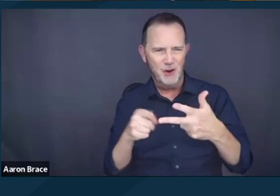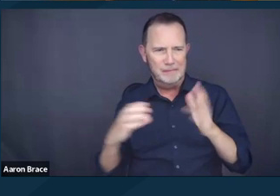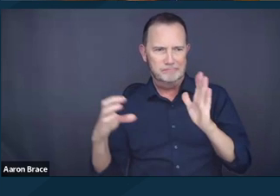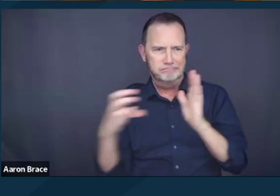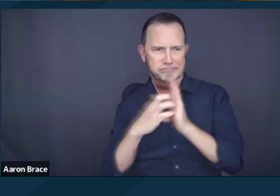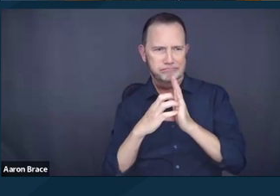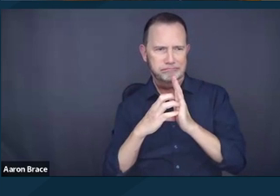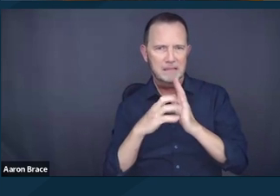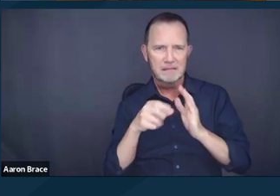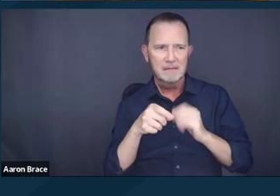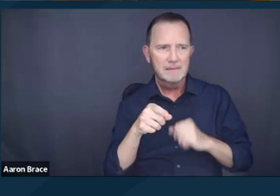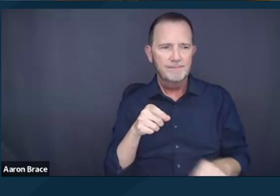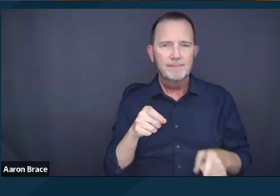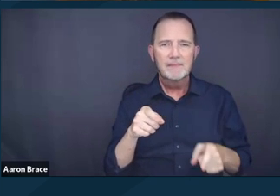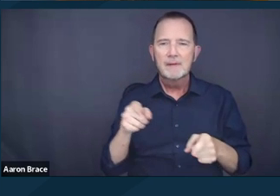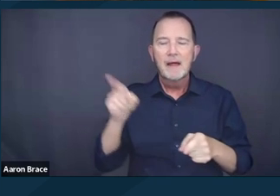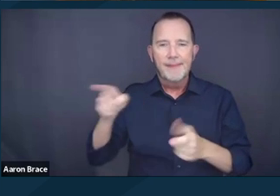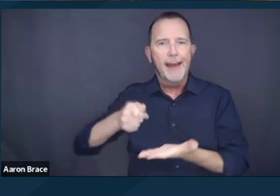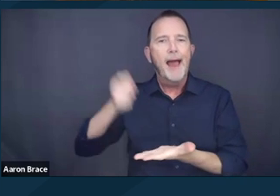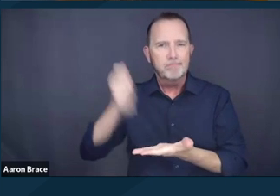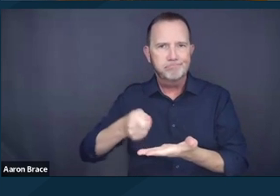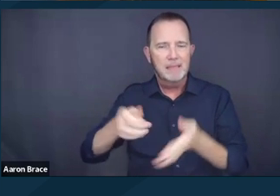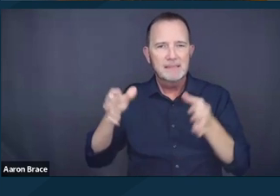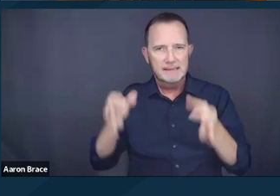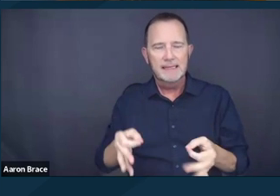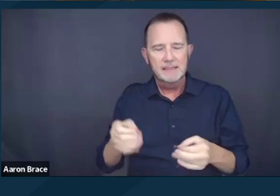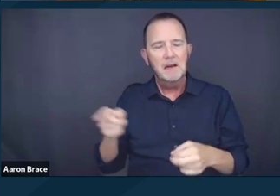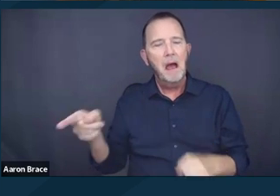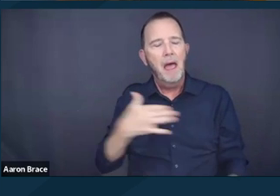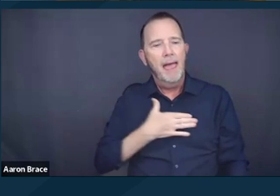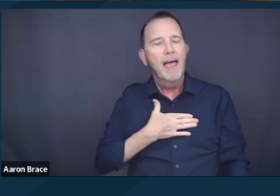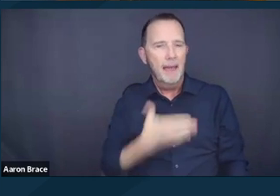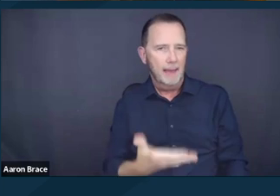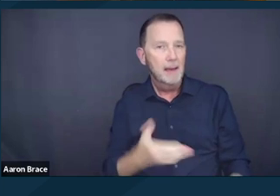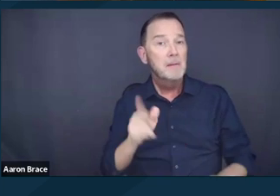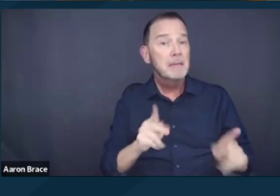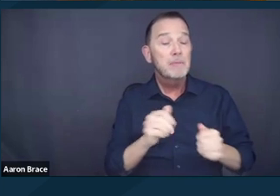While the decision very briefly notes the challenges that people with physical disabilities face